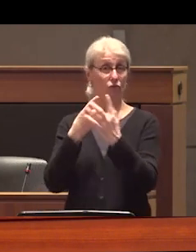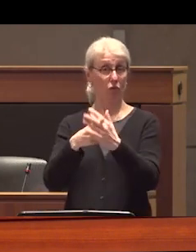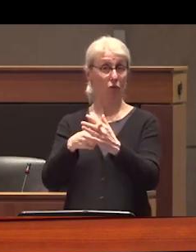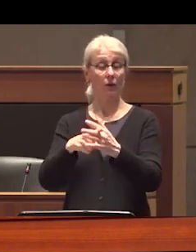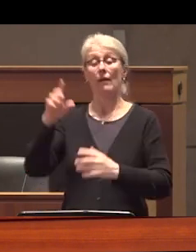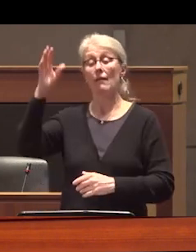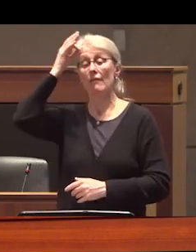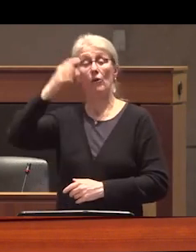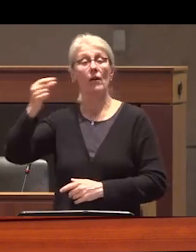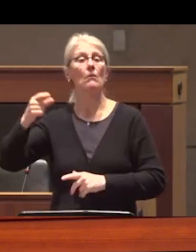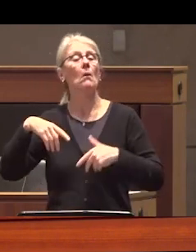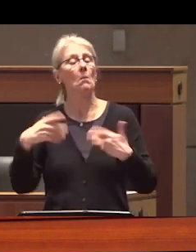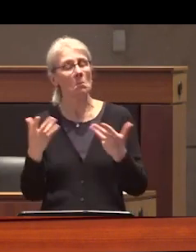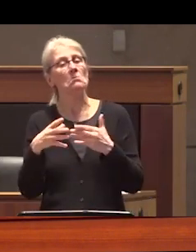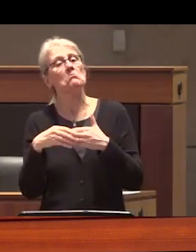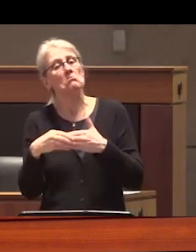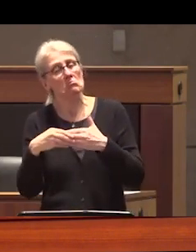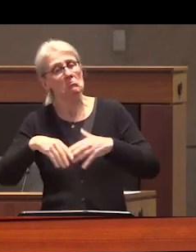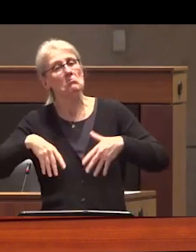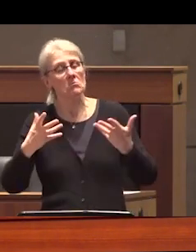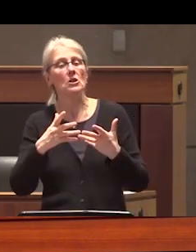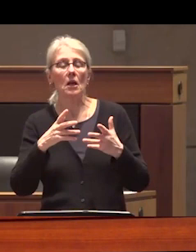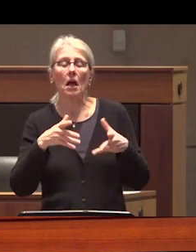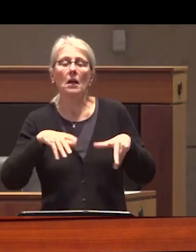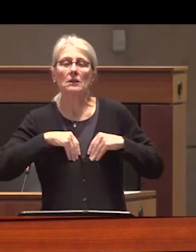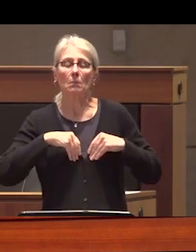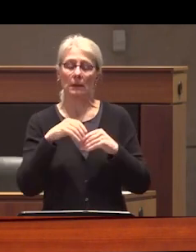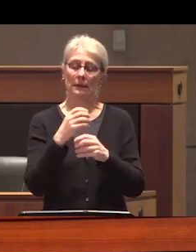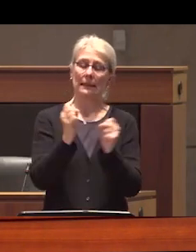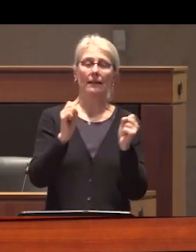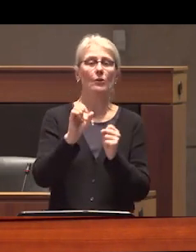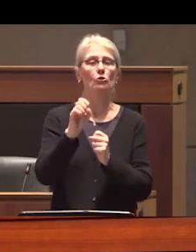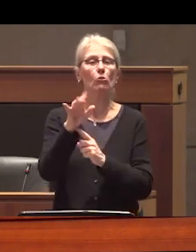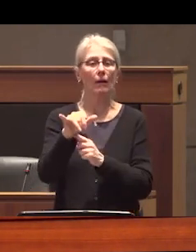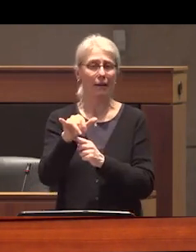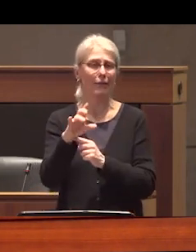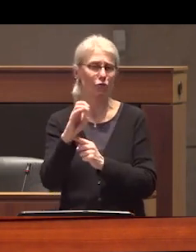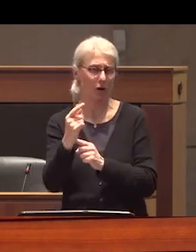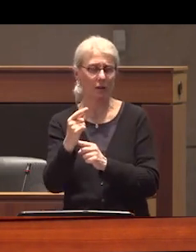relax guidelines around prescribing what we call Safe Supply safe Supply refers to